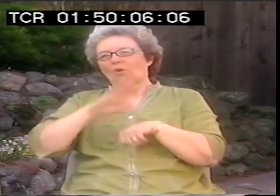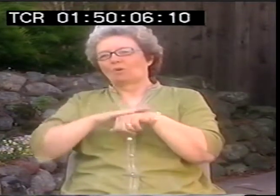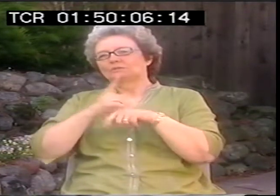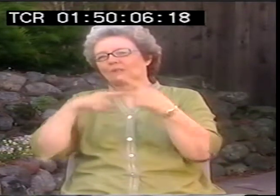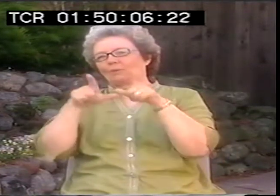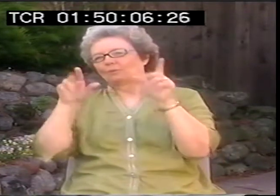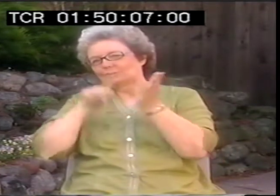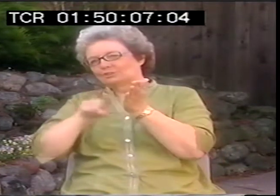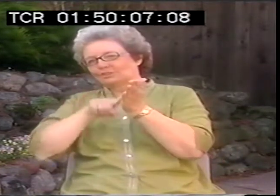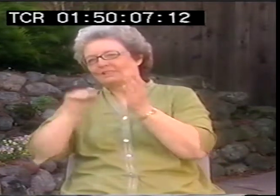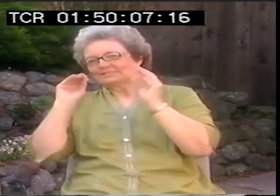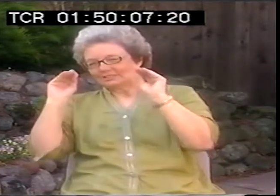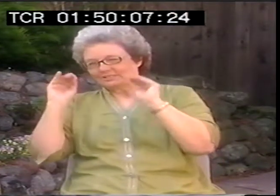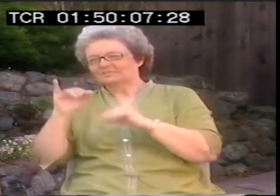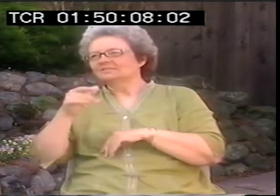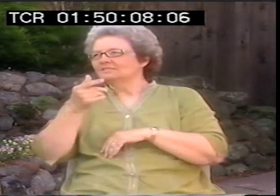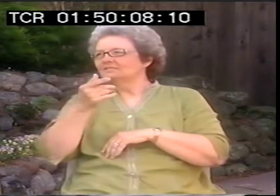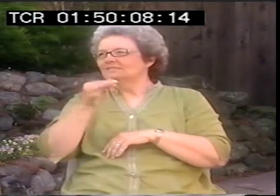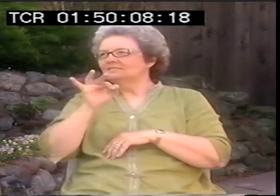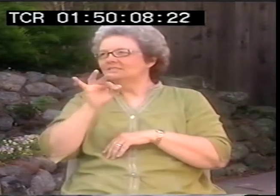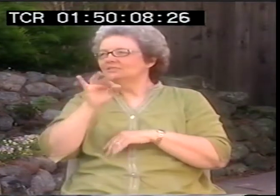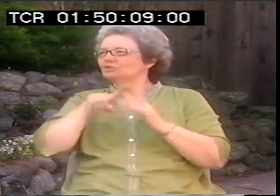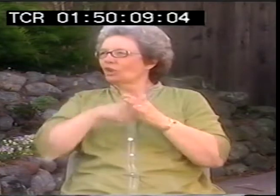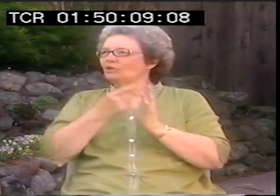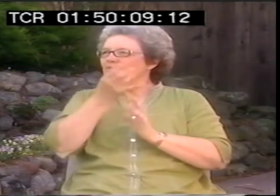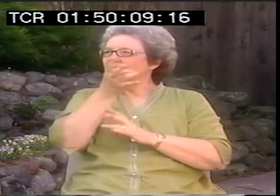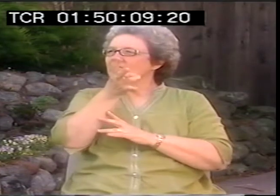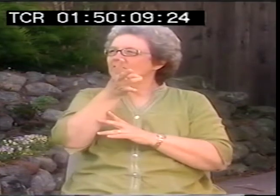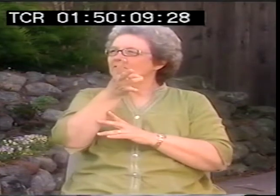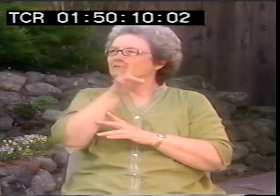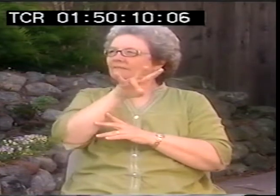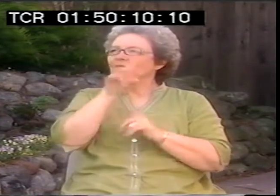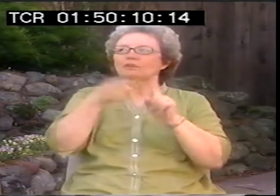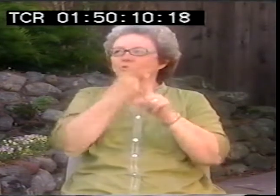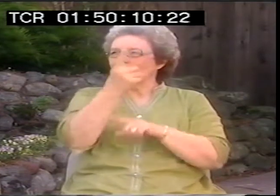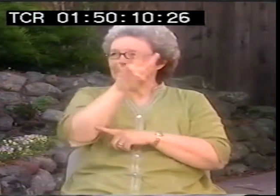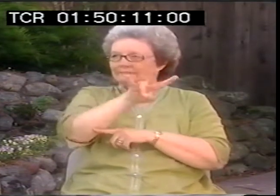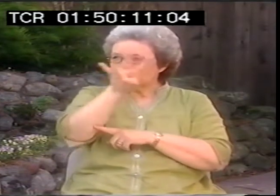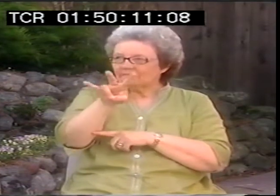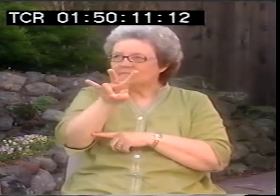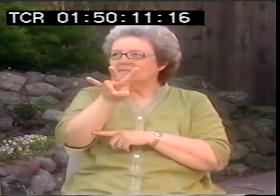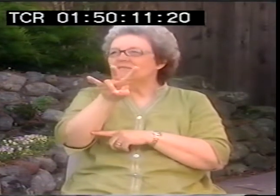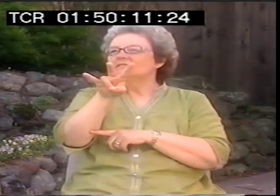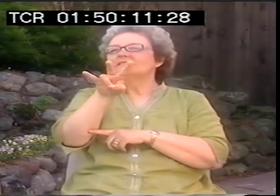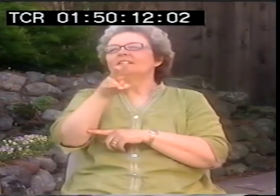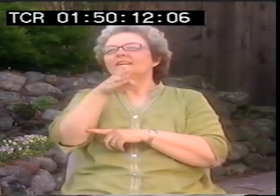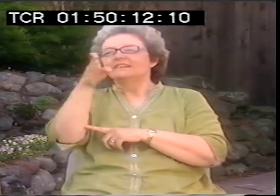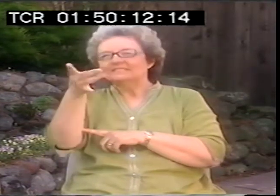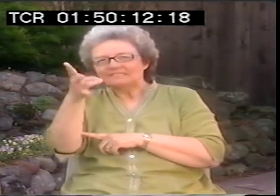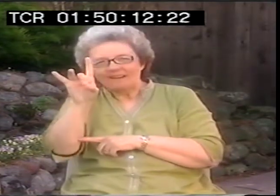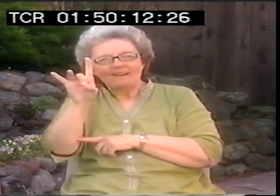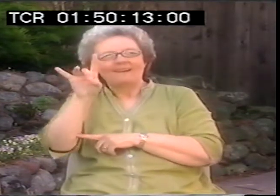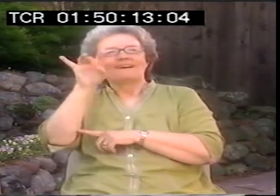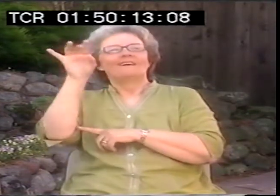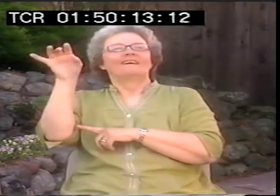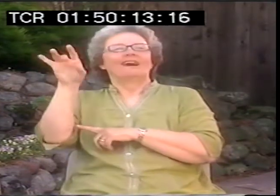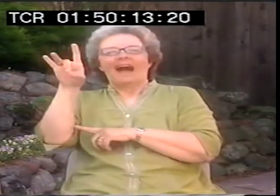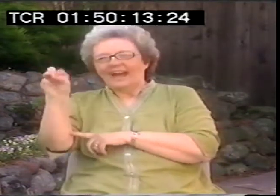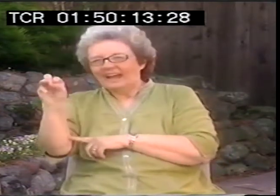Valli came, Carol Padden was there like I said. And then soon after that was the NSSLRT Conference.